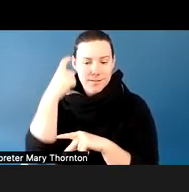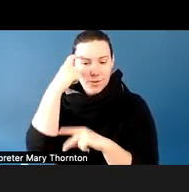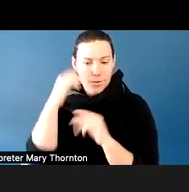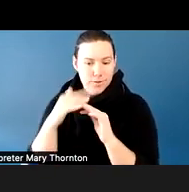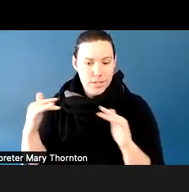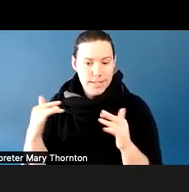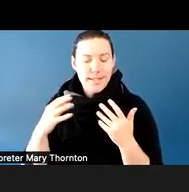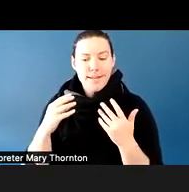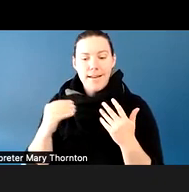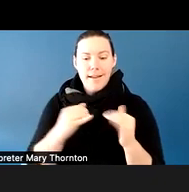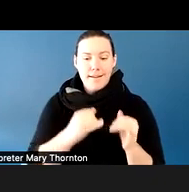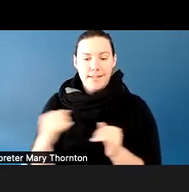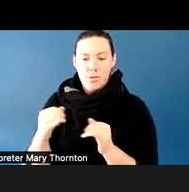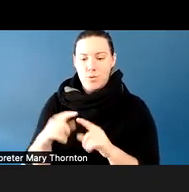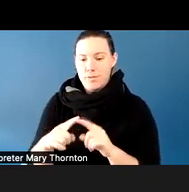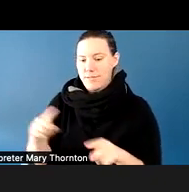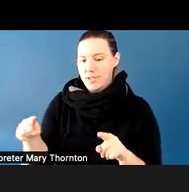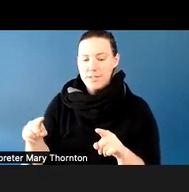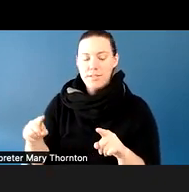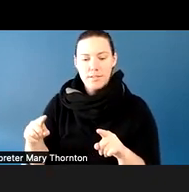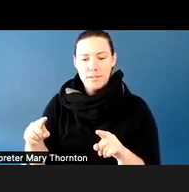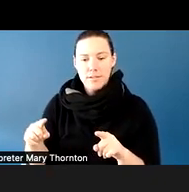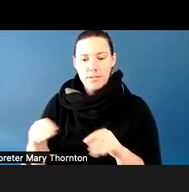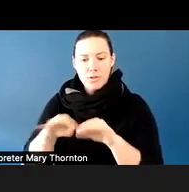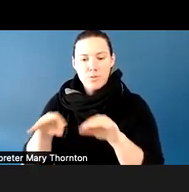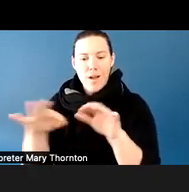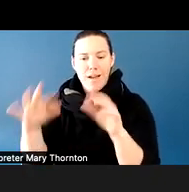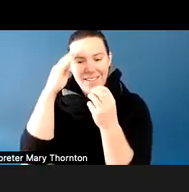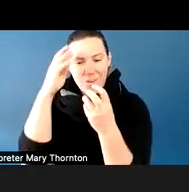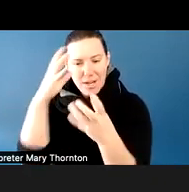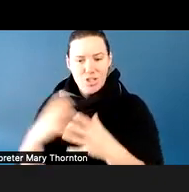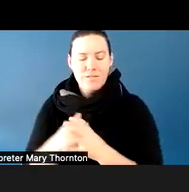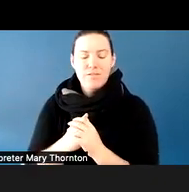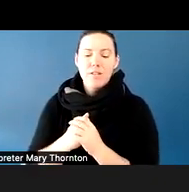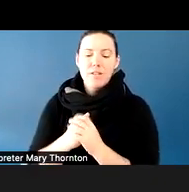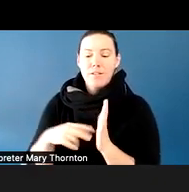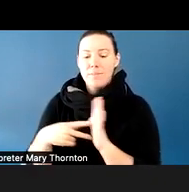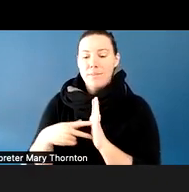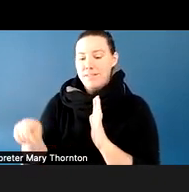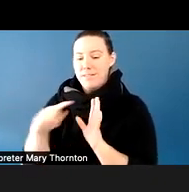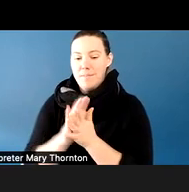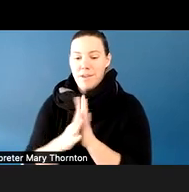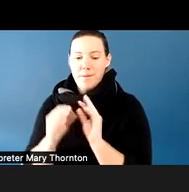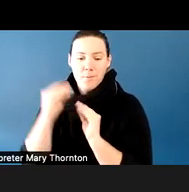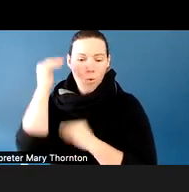and to help normalize them and explain them, so that people have a better understanding of why somebody